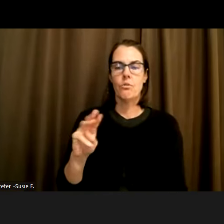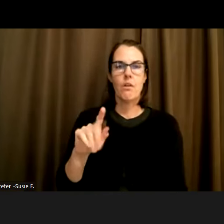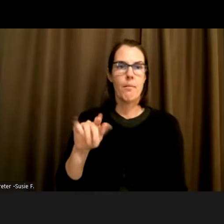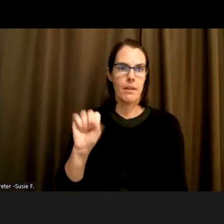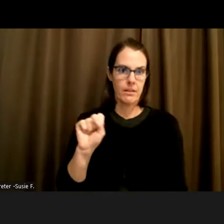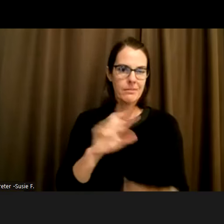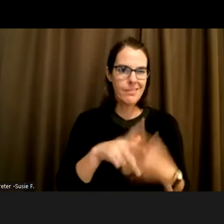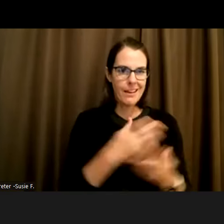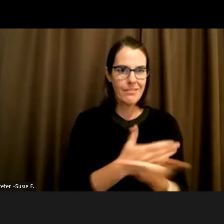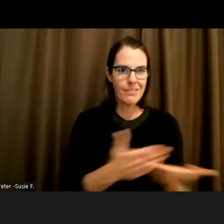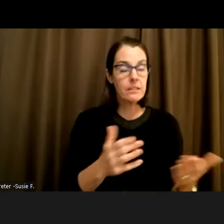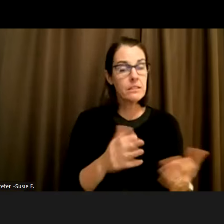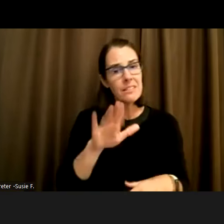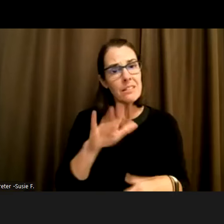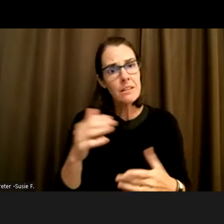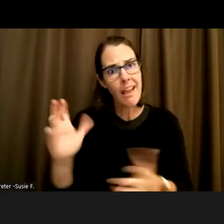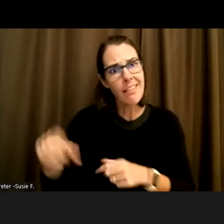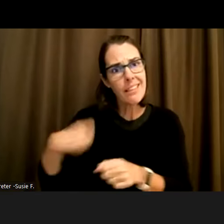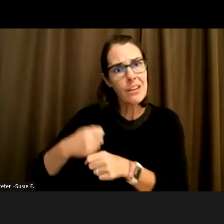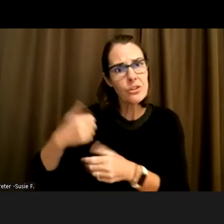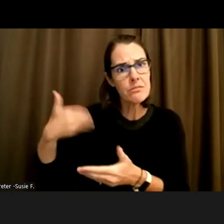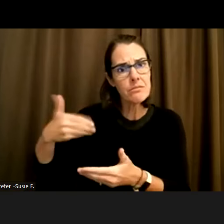But we have a lot of progression to go to